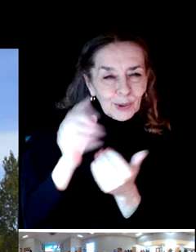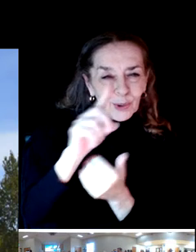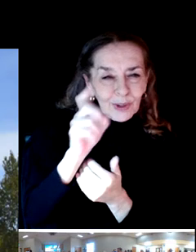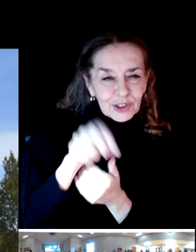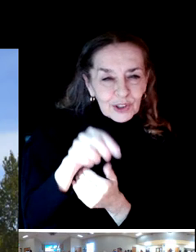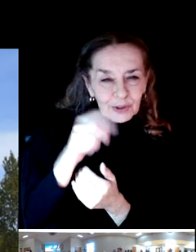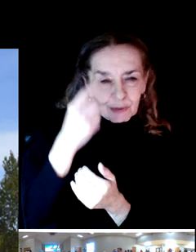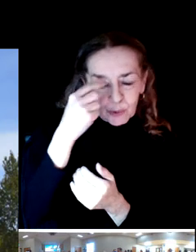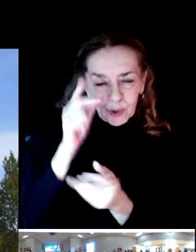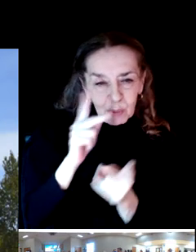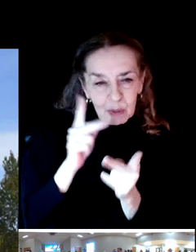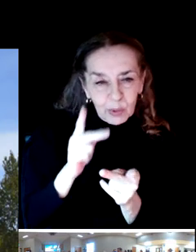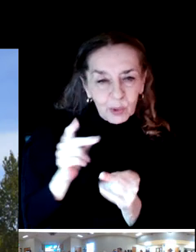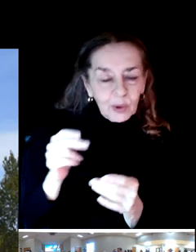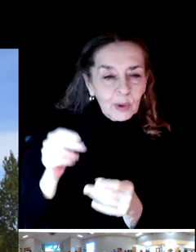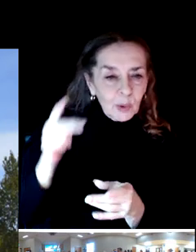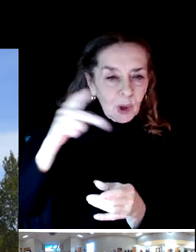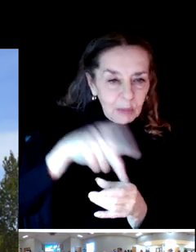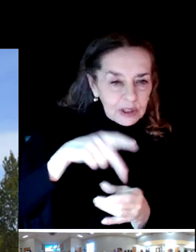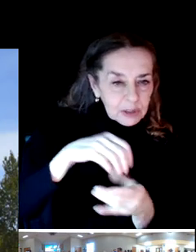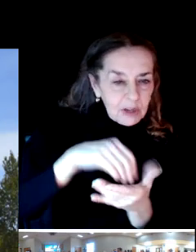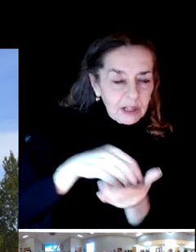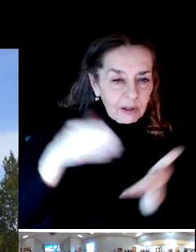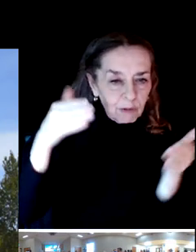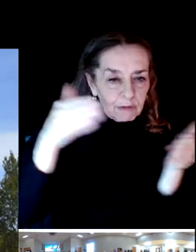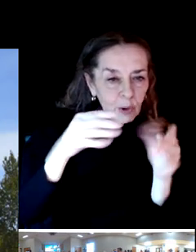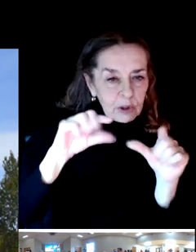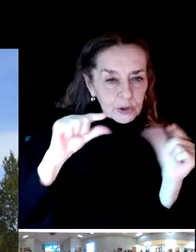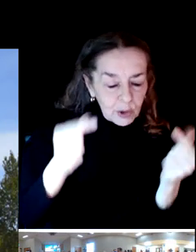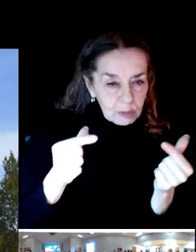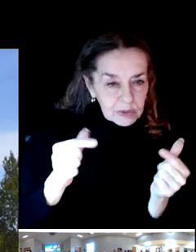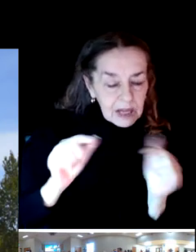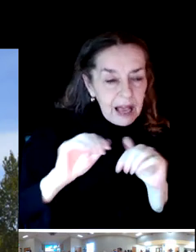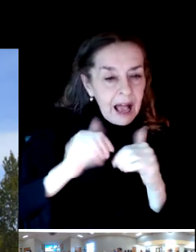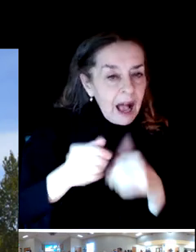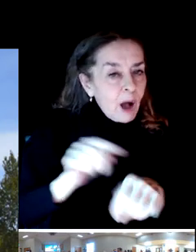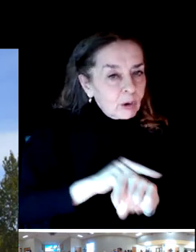We wanted to know how long people have been a resident here in Springfield or a member